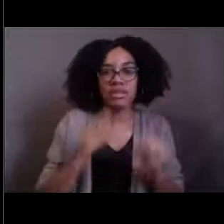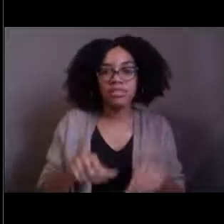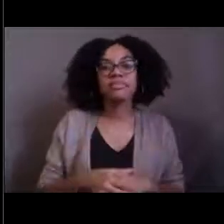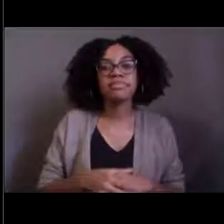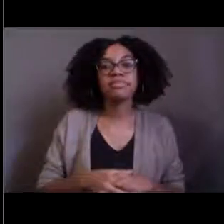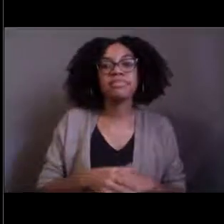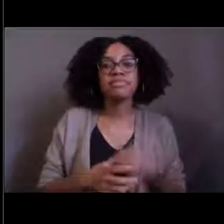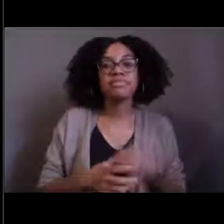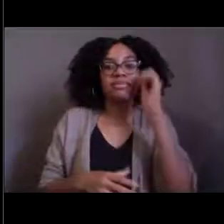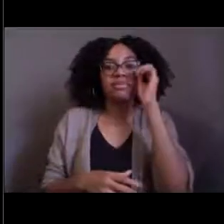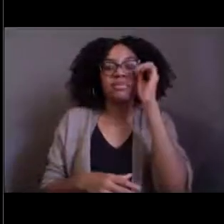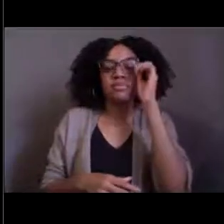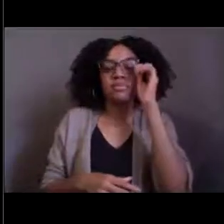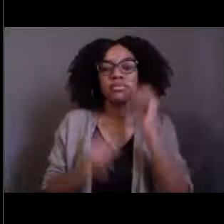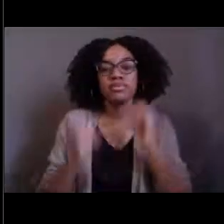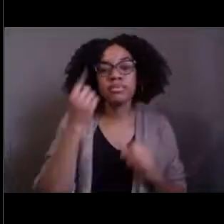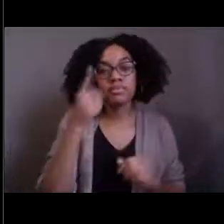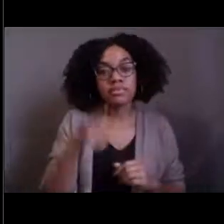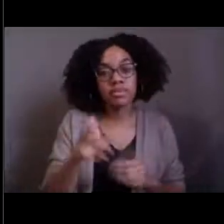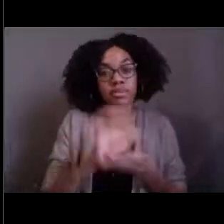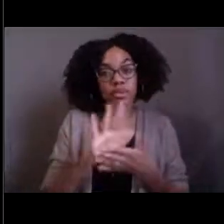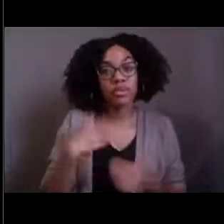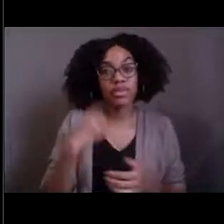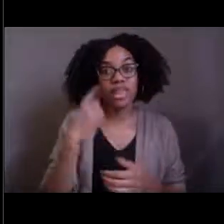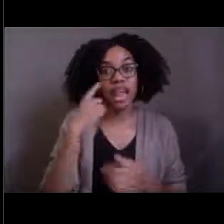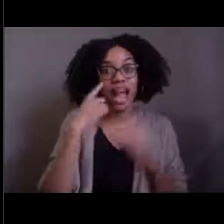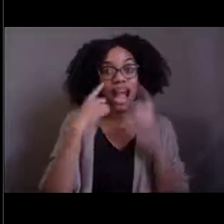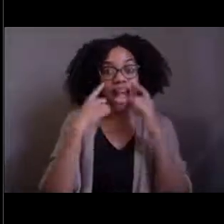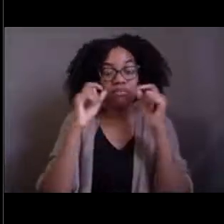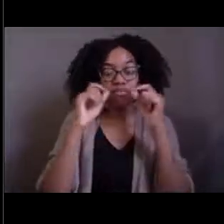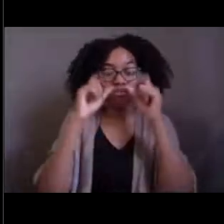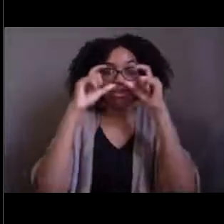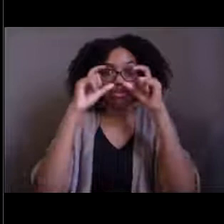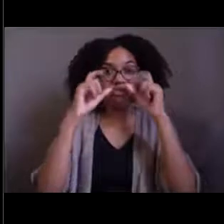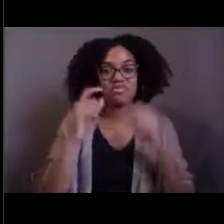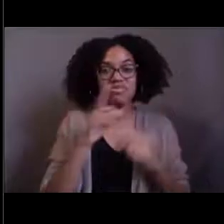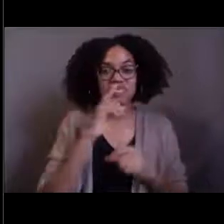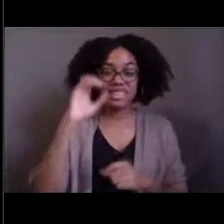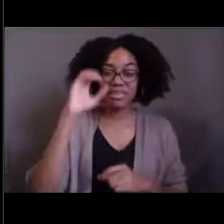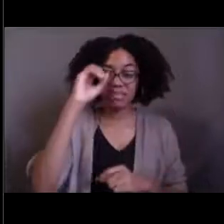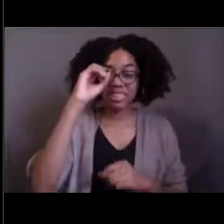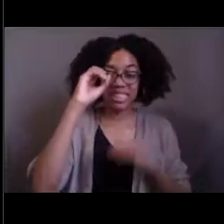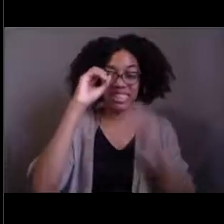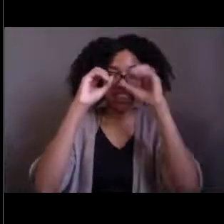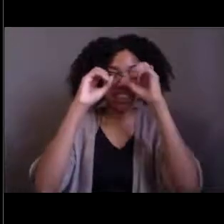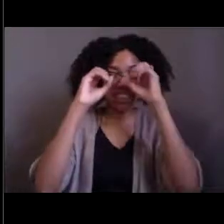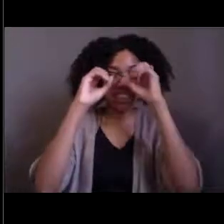as well as in the picture are also things that are adaptations that this animal has because they live